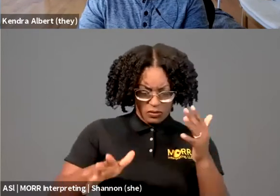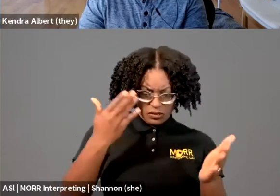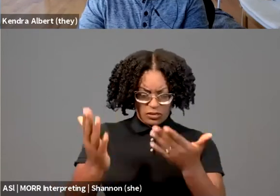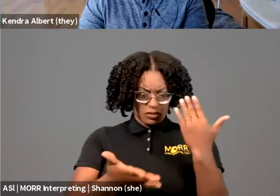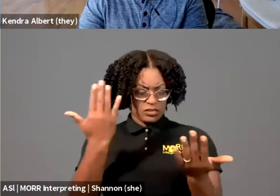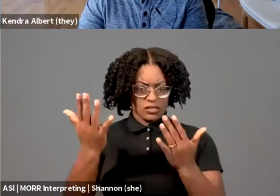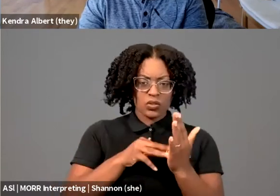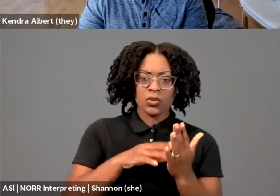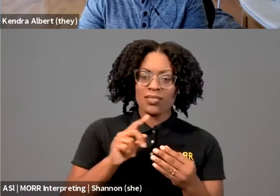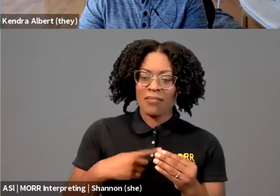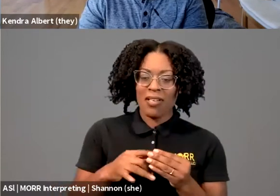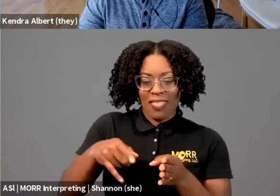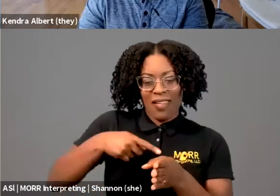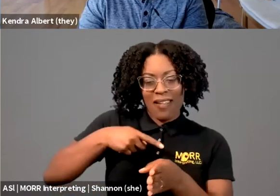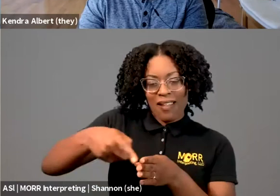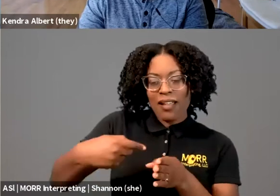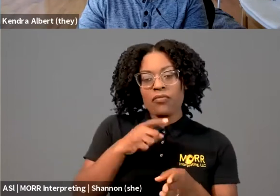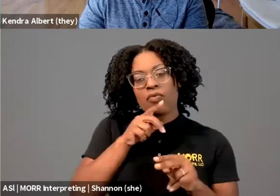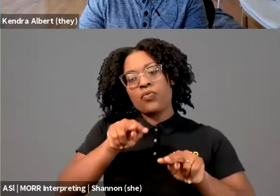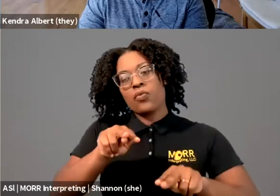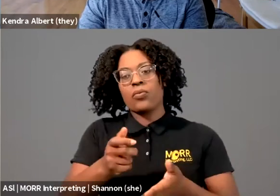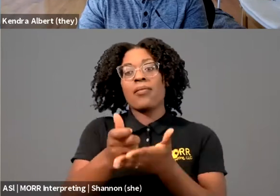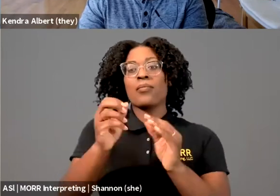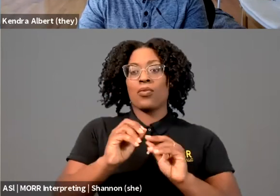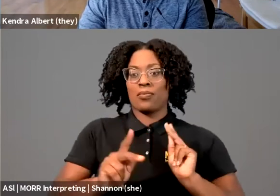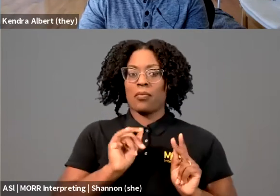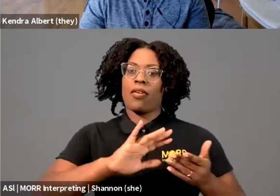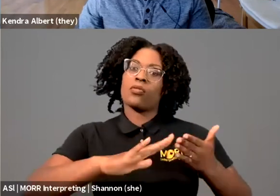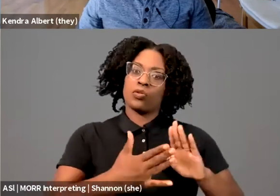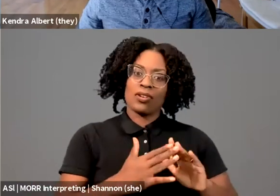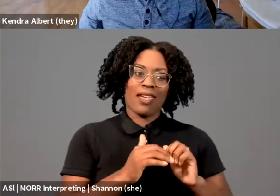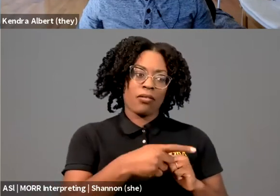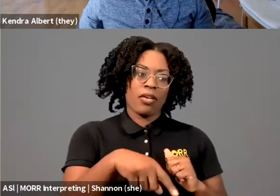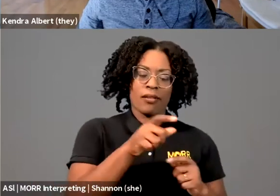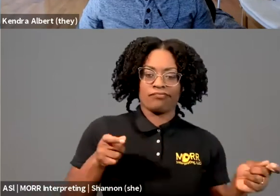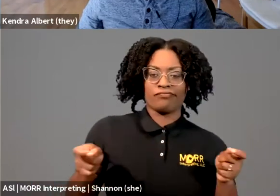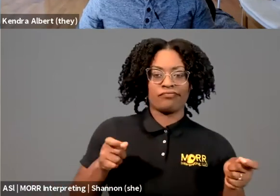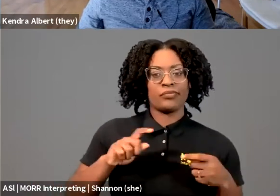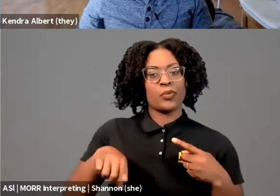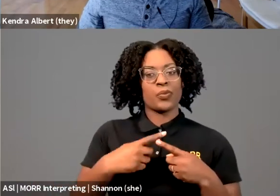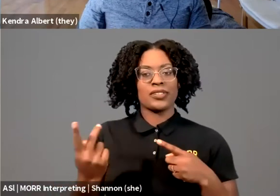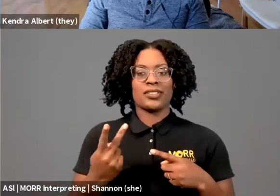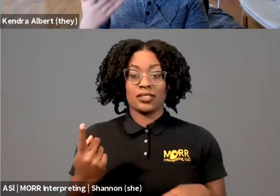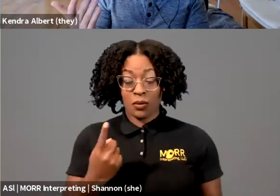Kendra Albert: Amazing. I didn't know you'd written more about it. That's so cool and I'm so glad to hear that. Yeah. And that part of the project is public. The guide I think came out a couple of weeks ago, so you all can go check it out.